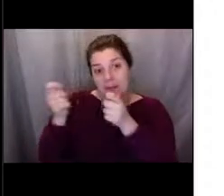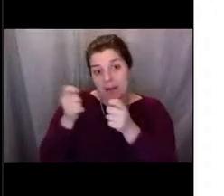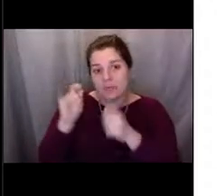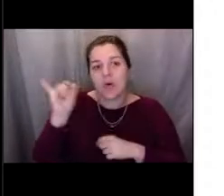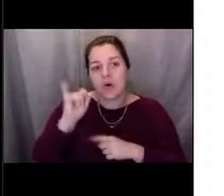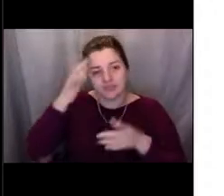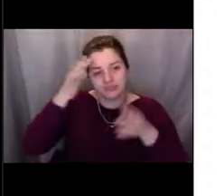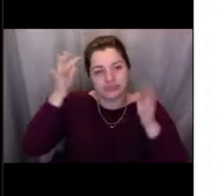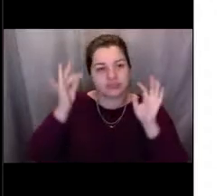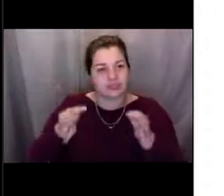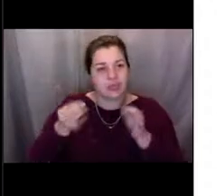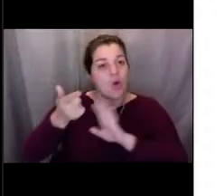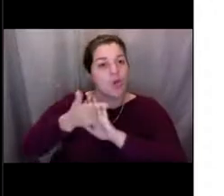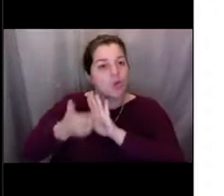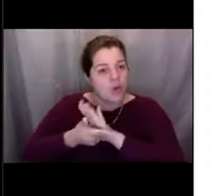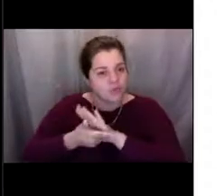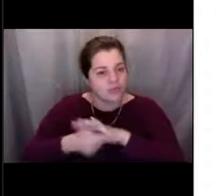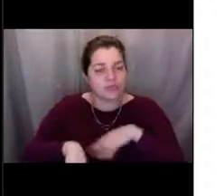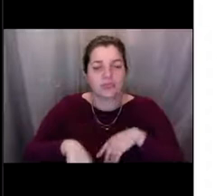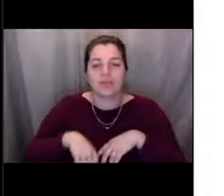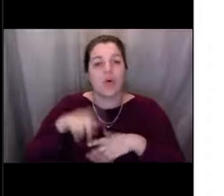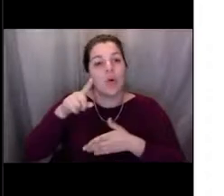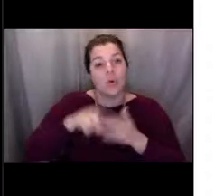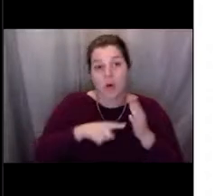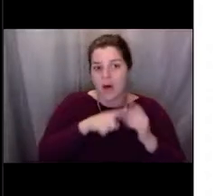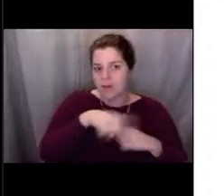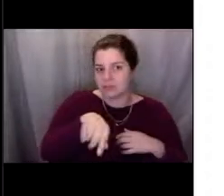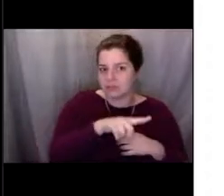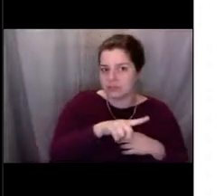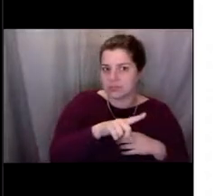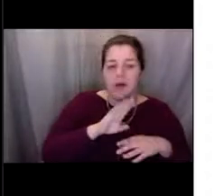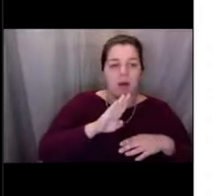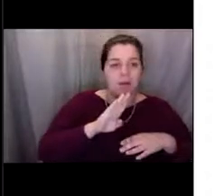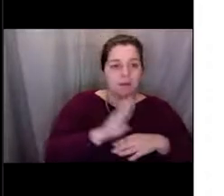that the fishermen and the resource users and harvesters have to follow,